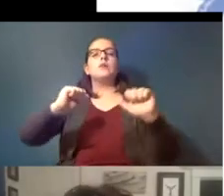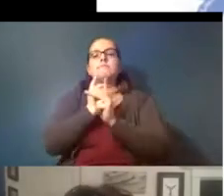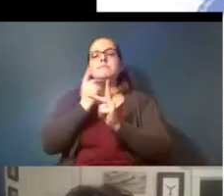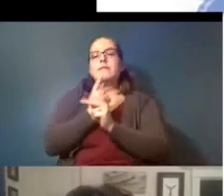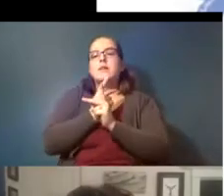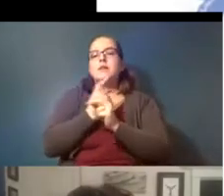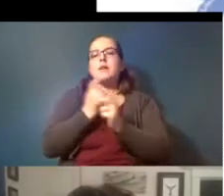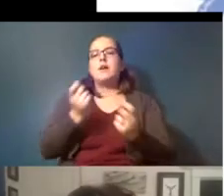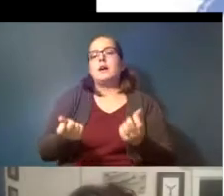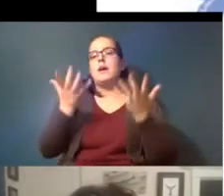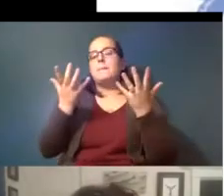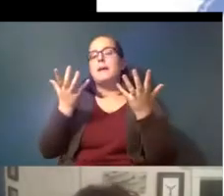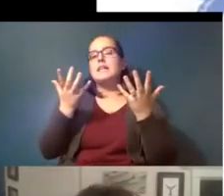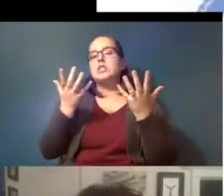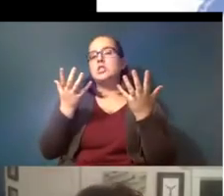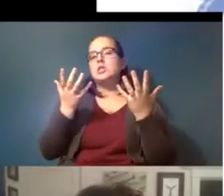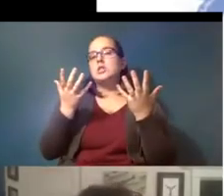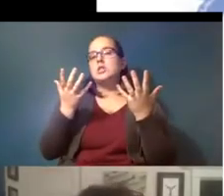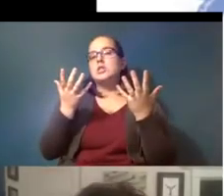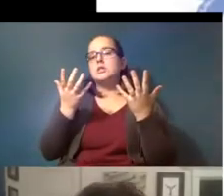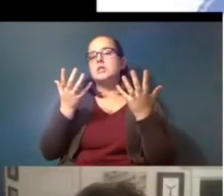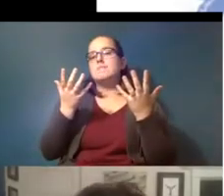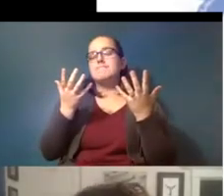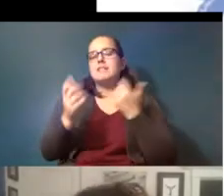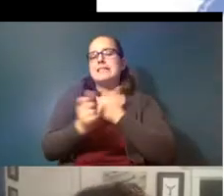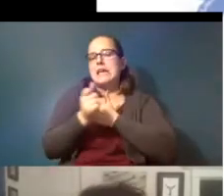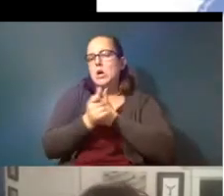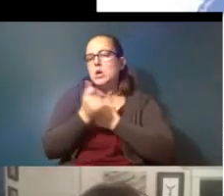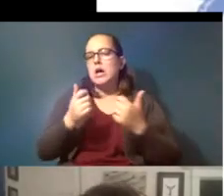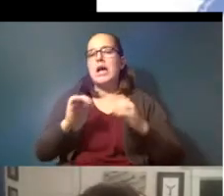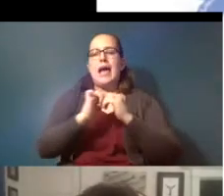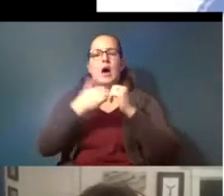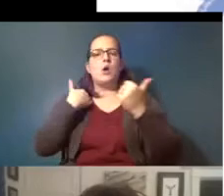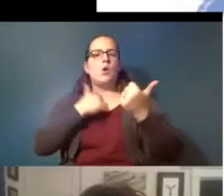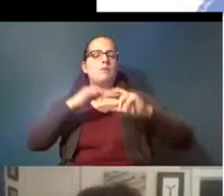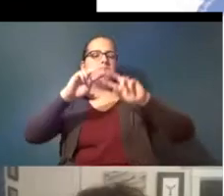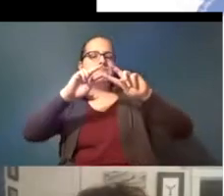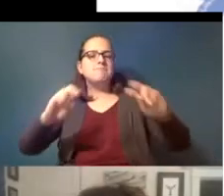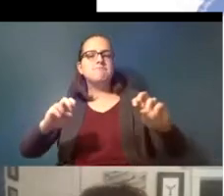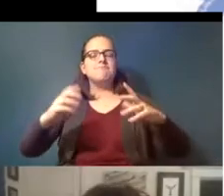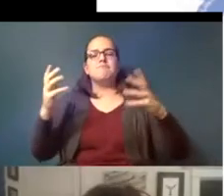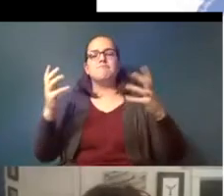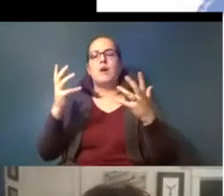how much is how much is hazardous how do we assess what is what is risky